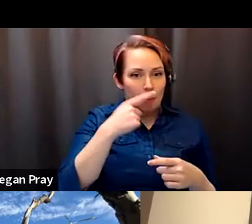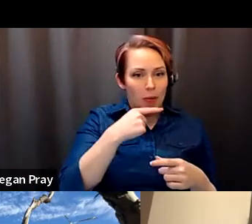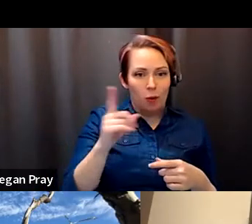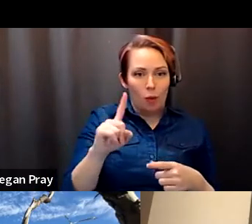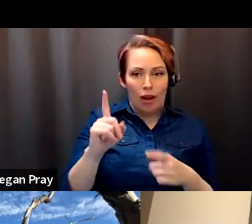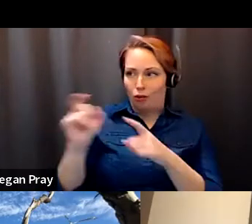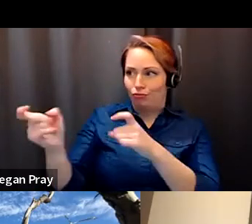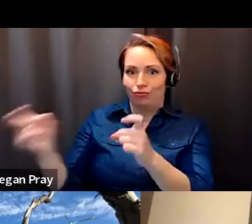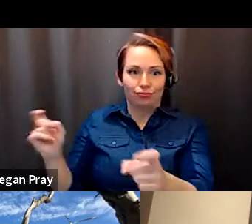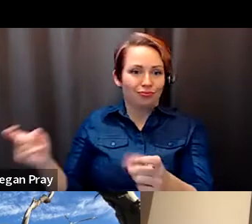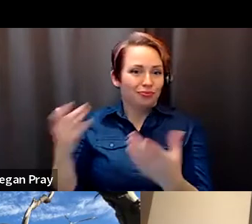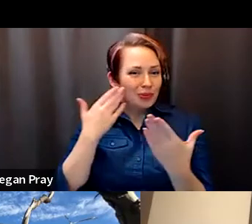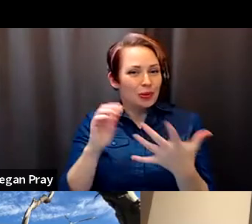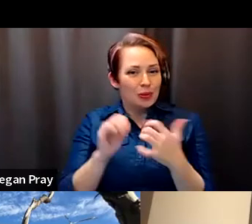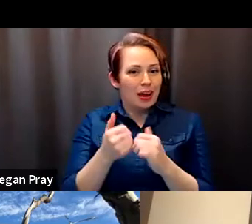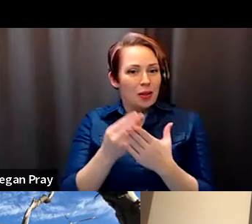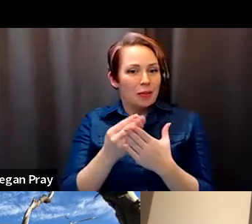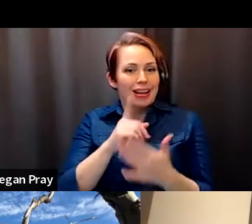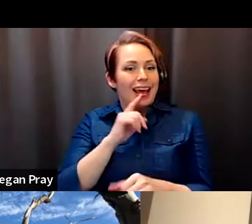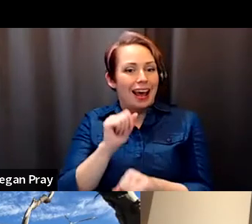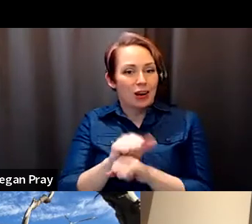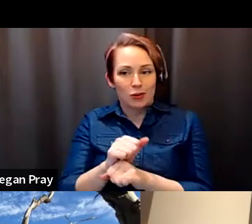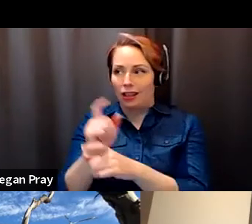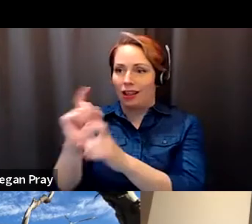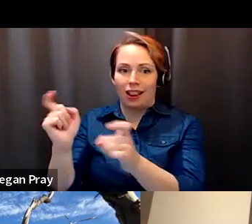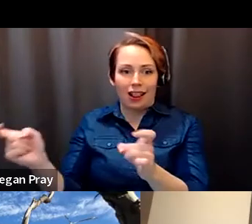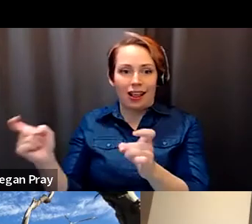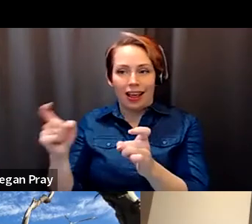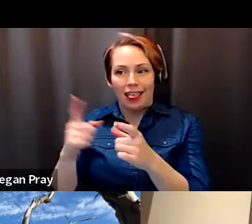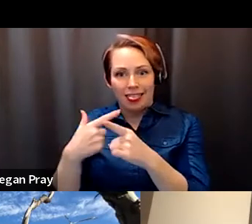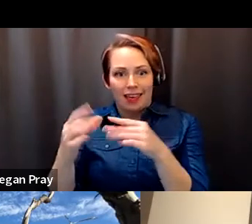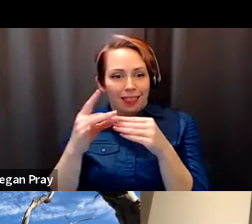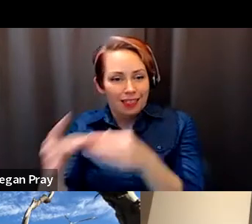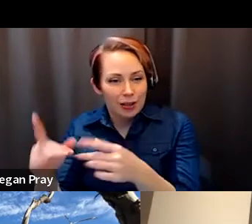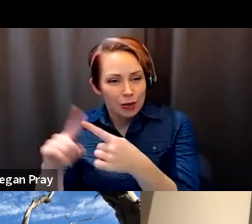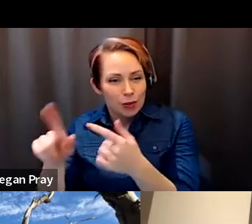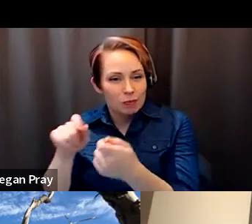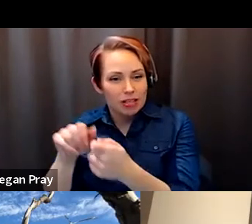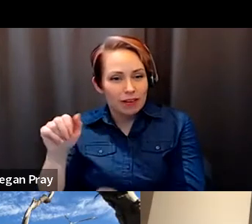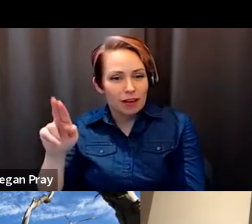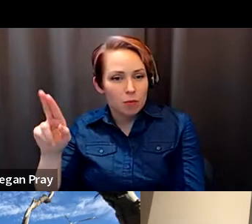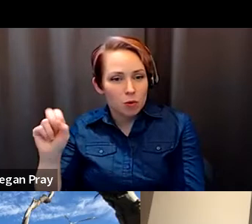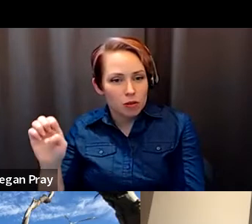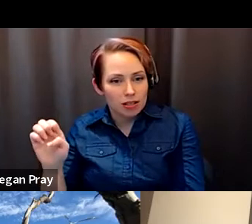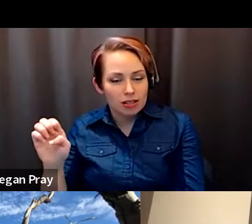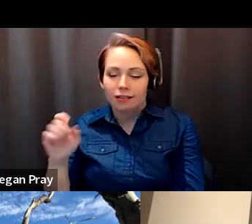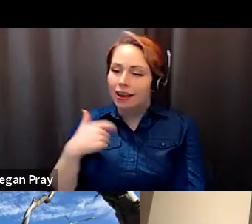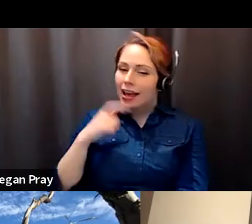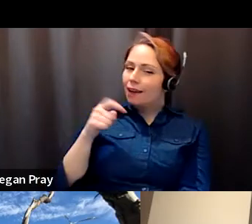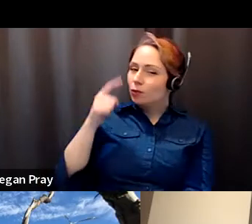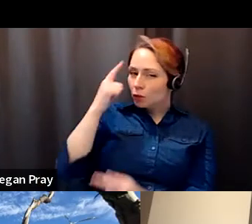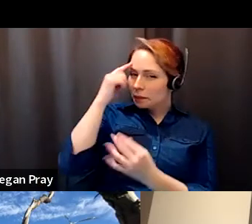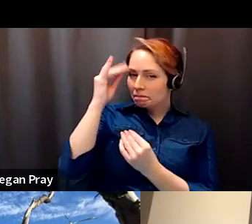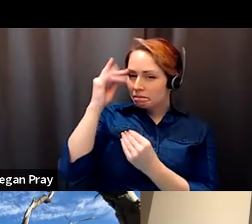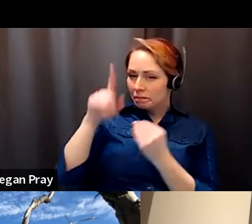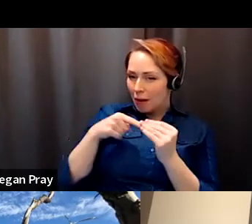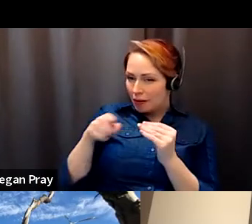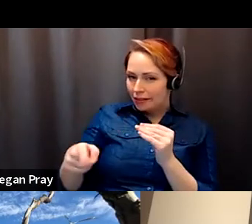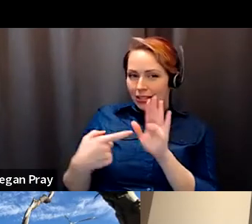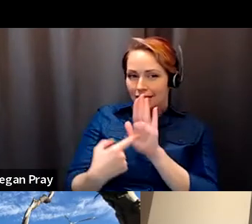Salvador Santino Regilme: You don't know how it actually leads to a specific abuse, so I have to think about this example, if a failure of a loyalty um.